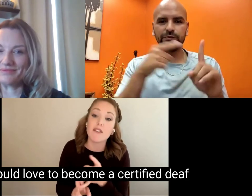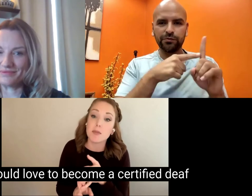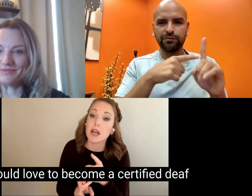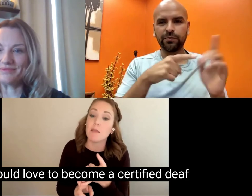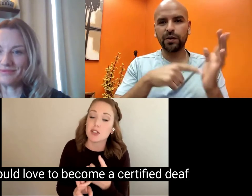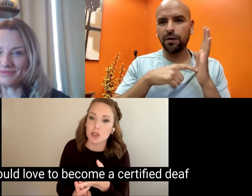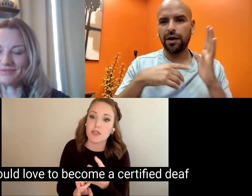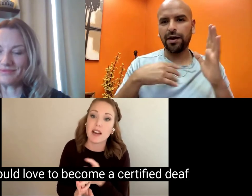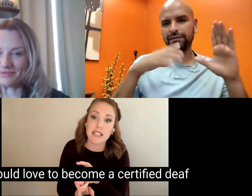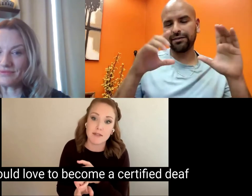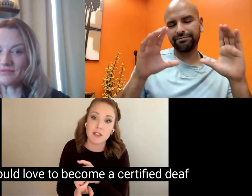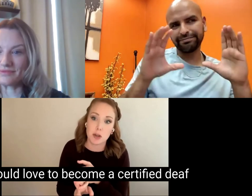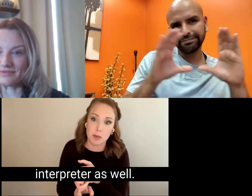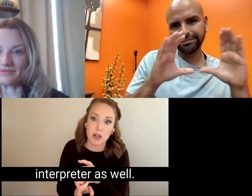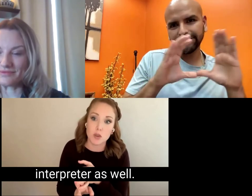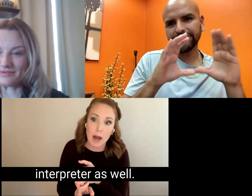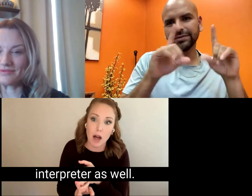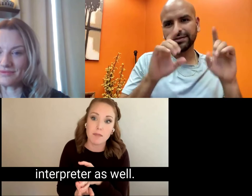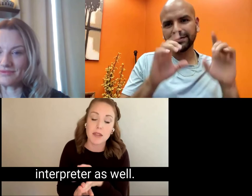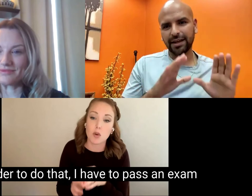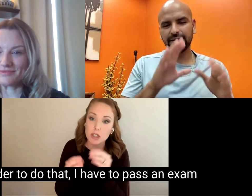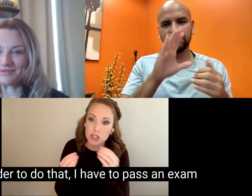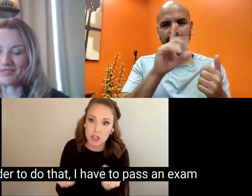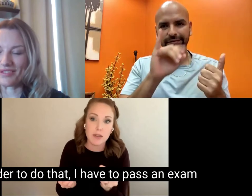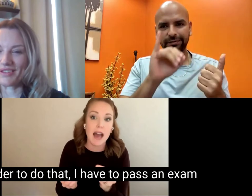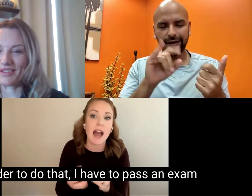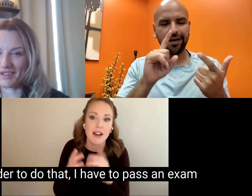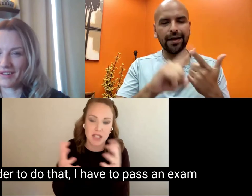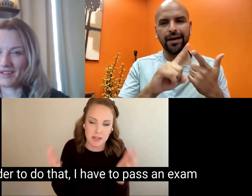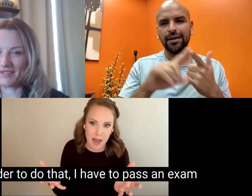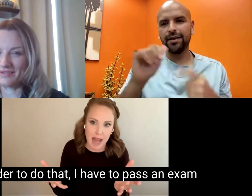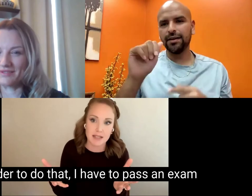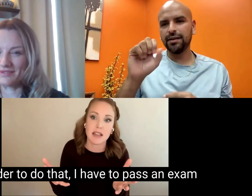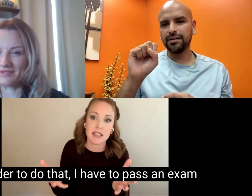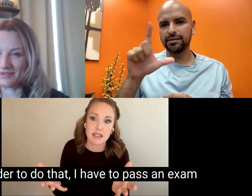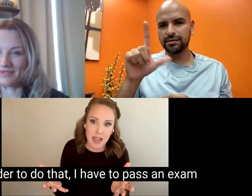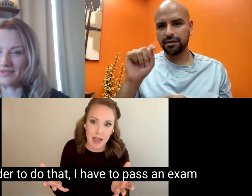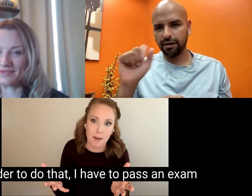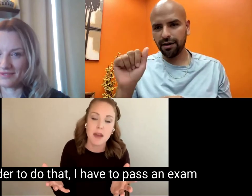I would love to become a certified deaf interpreter as well. In order to do that, I have to pass an exam